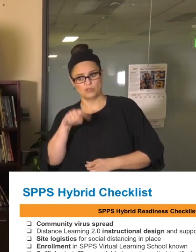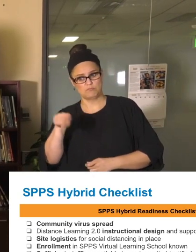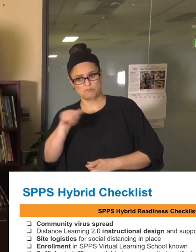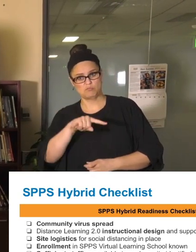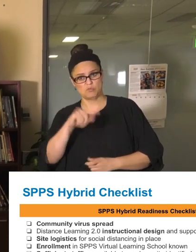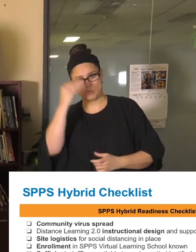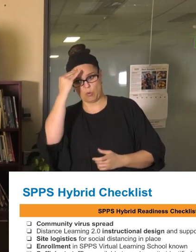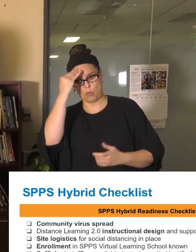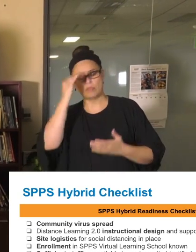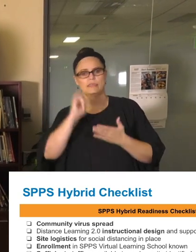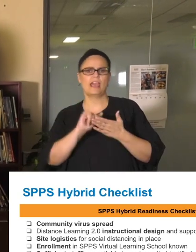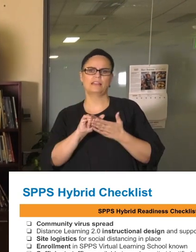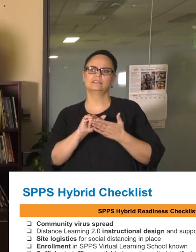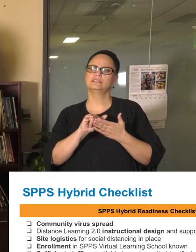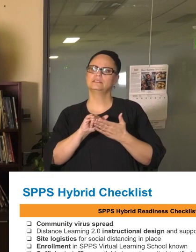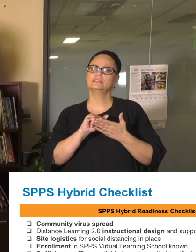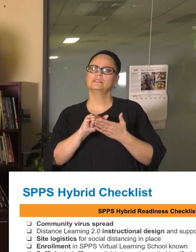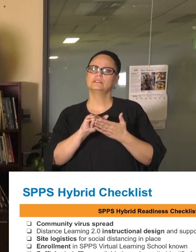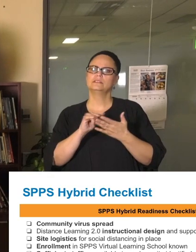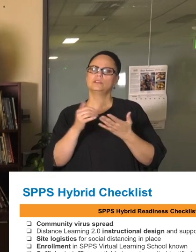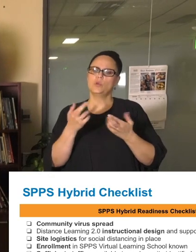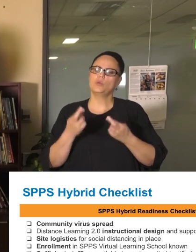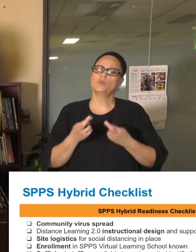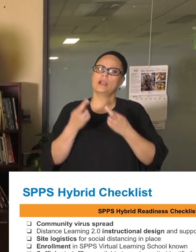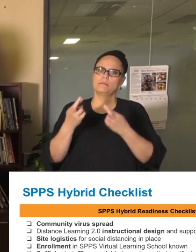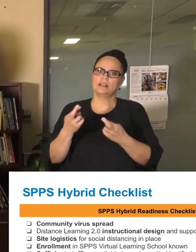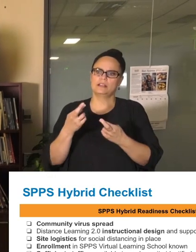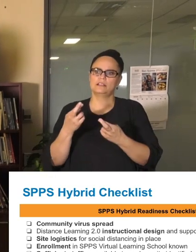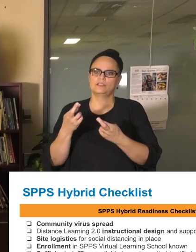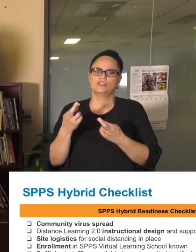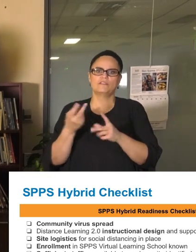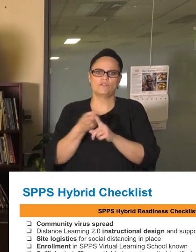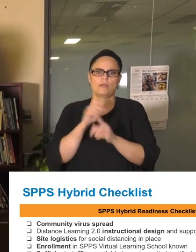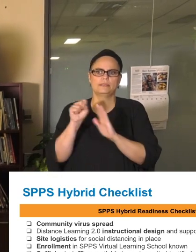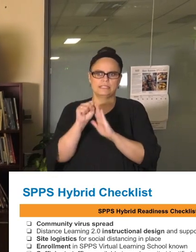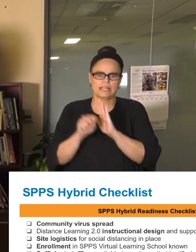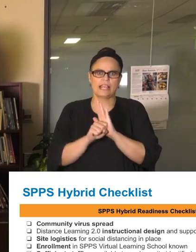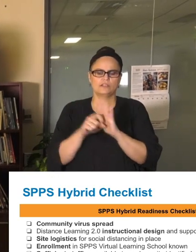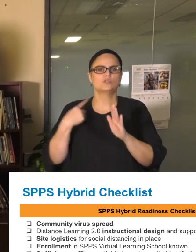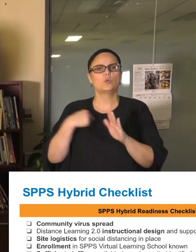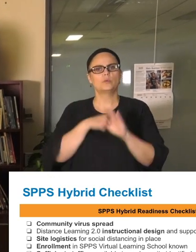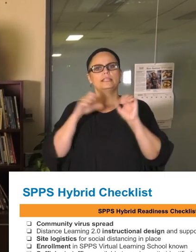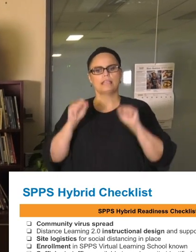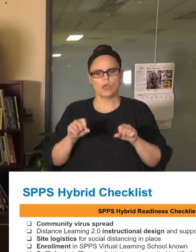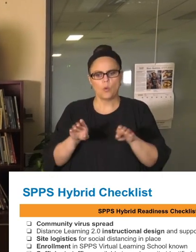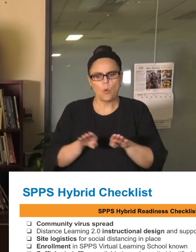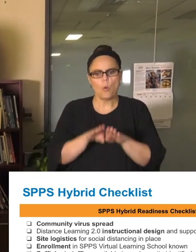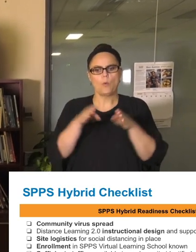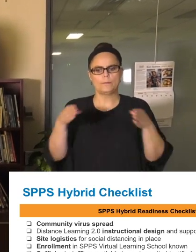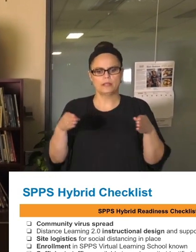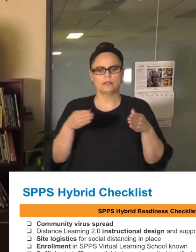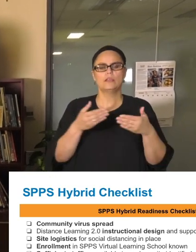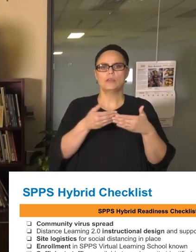guidelines or the guidance with a recommendation from the state to open in an in-person model for students grades pre K through 5